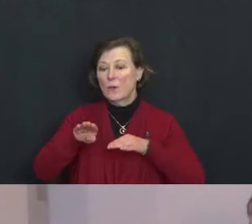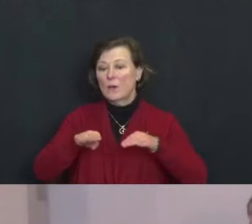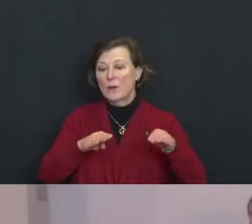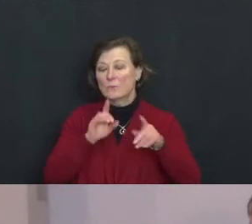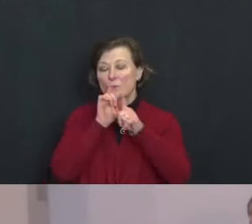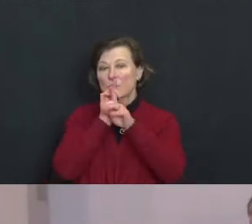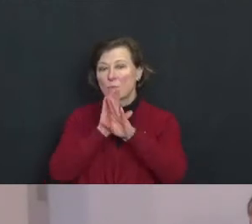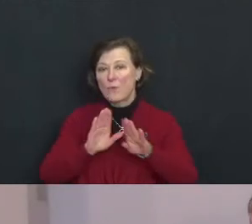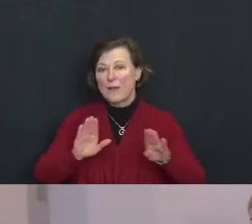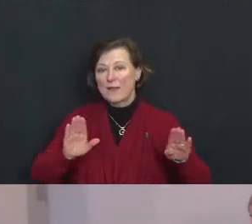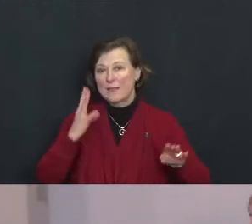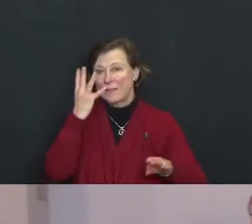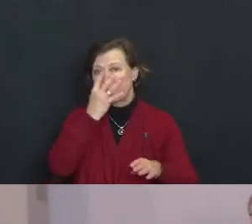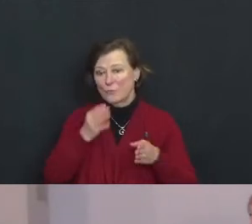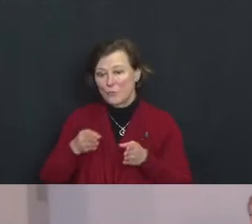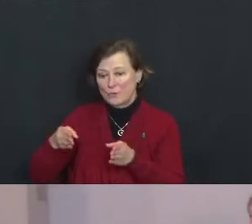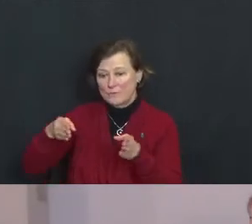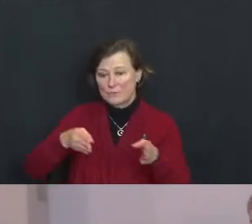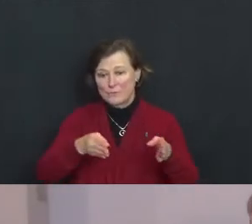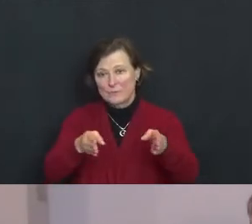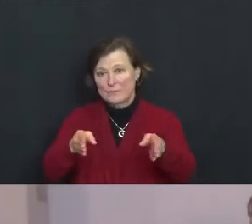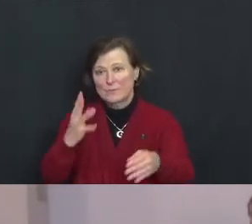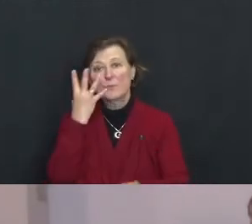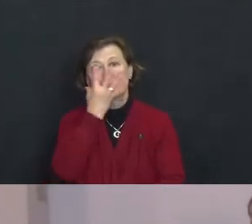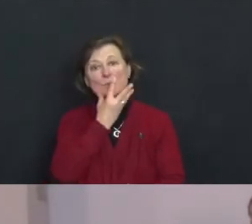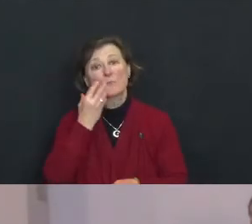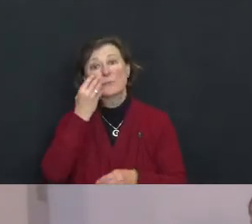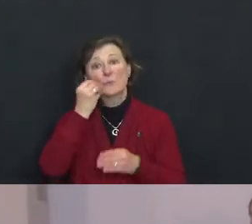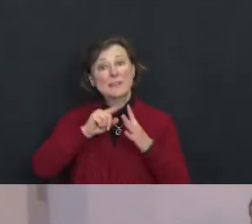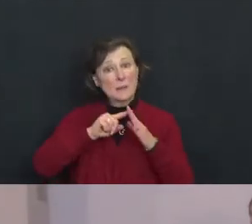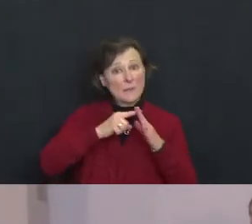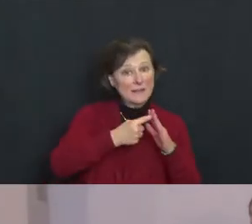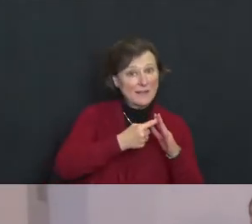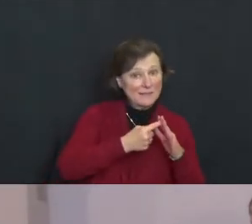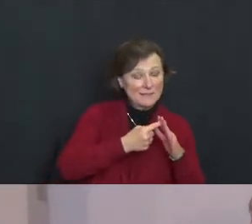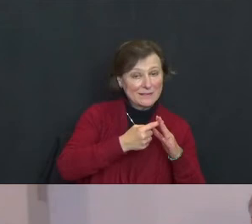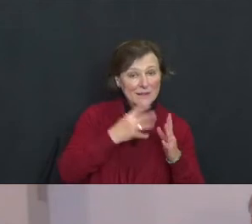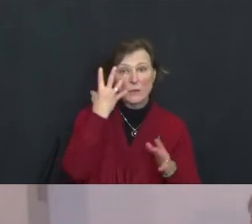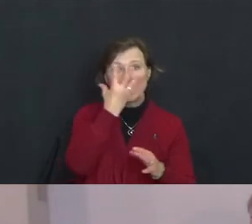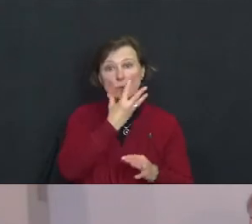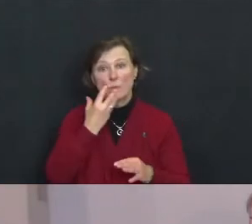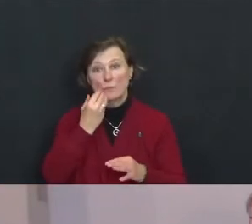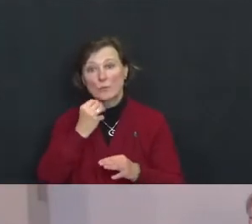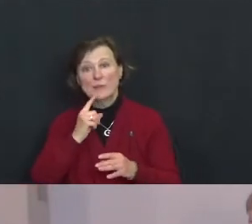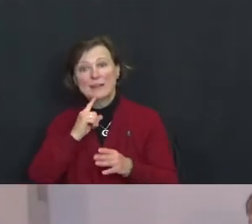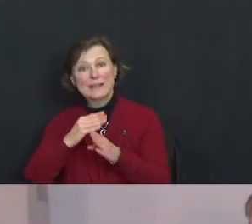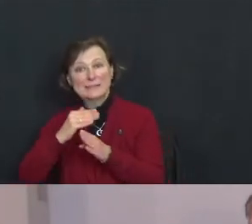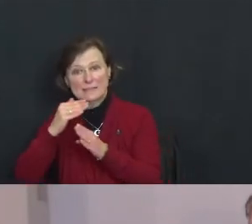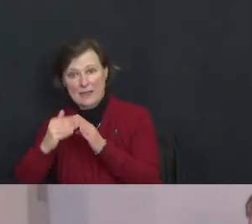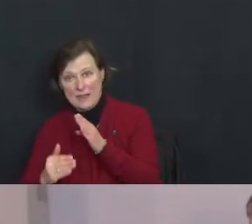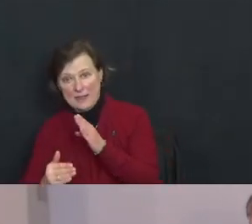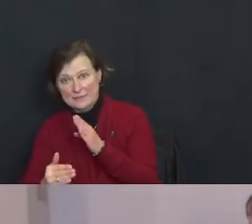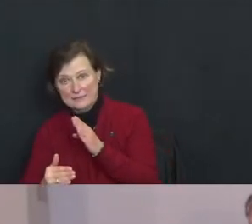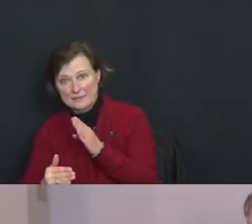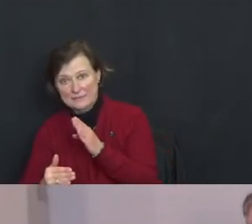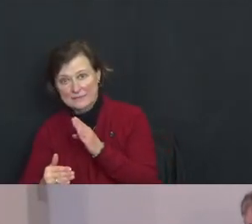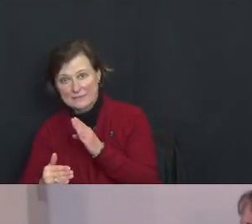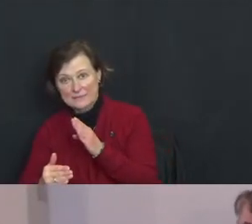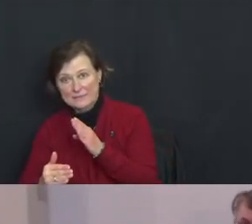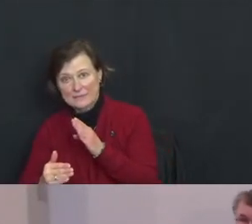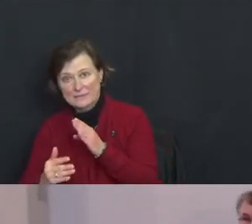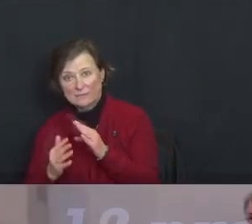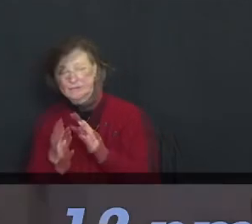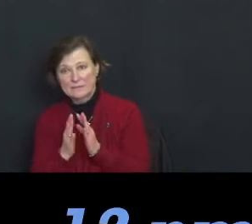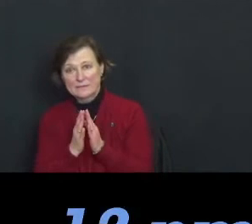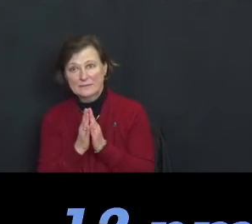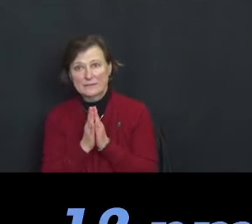“In beauty it is begun, in beauty it is ended.”